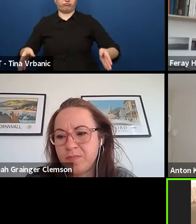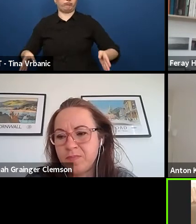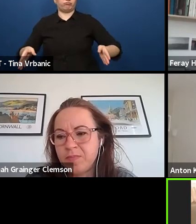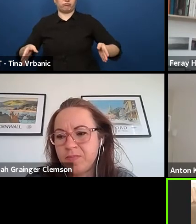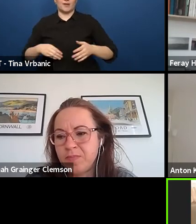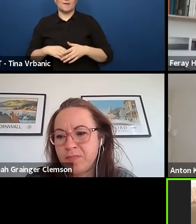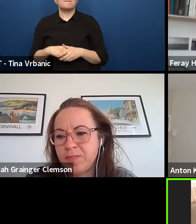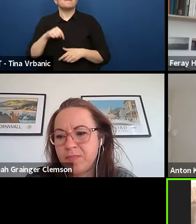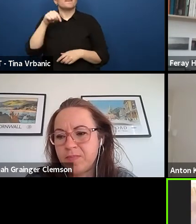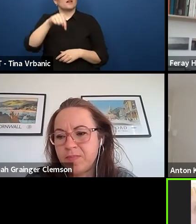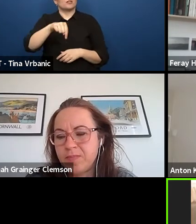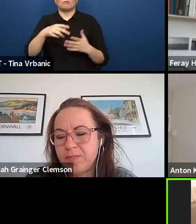dialogue discussion,